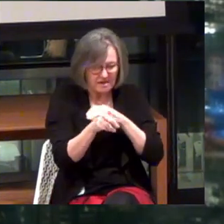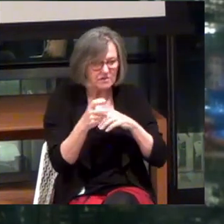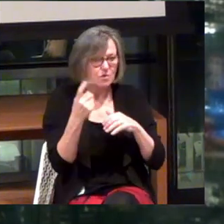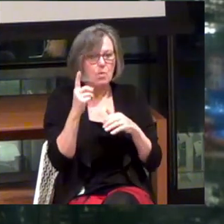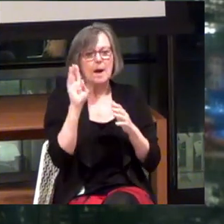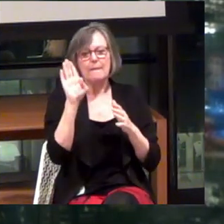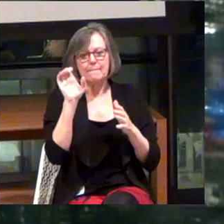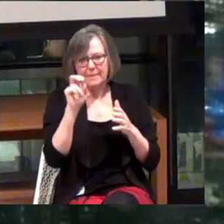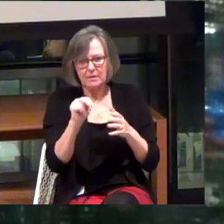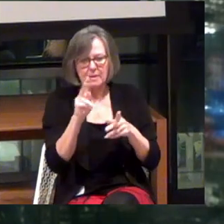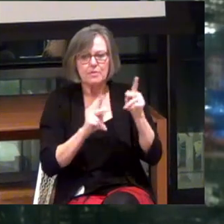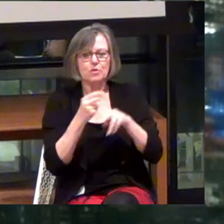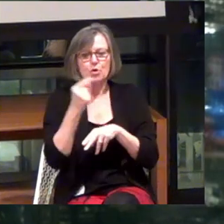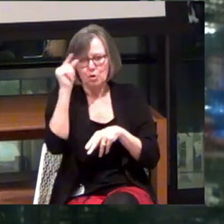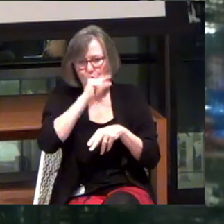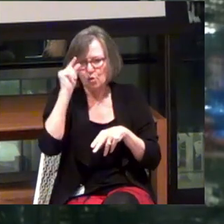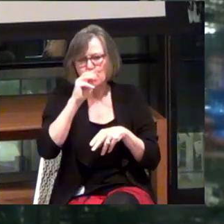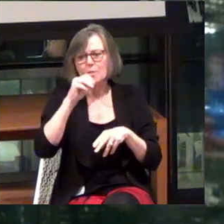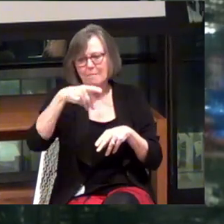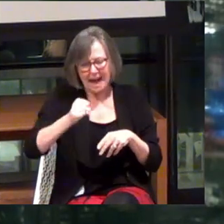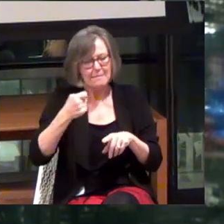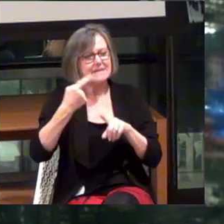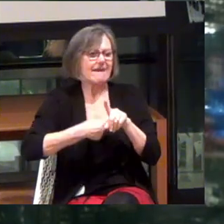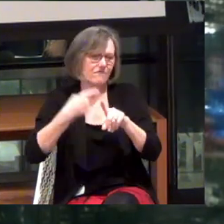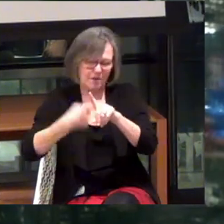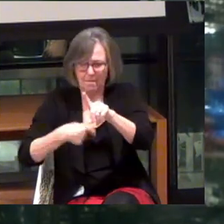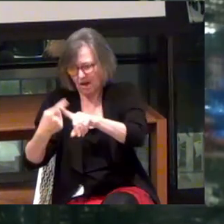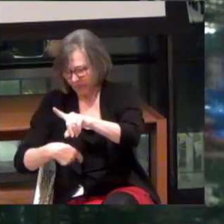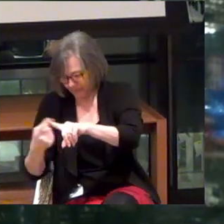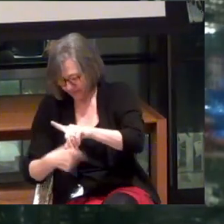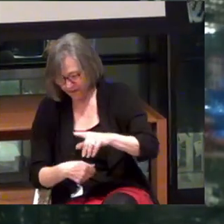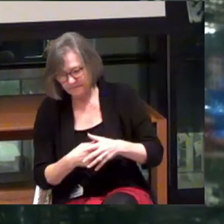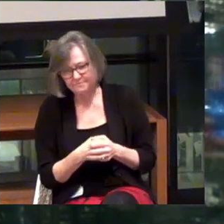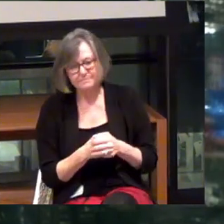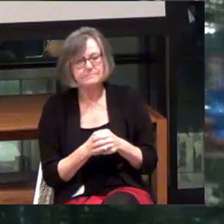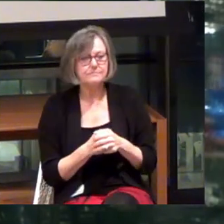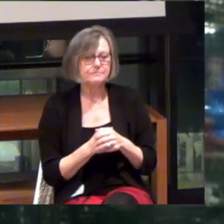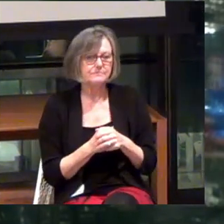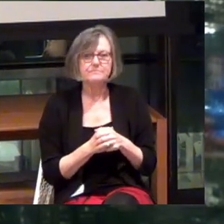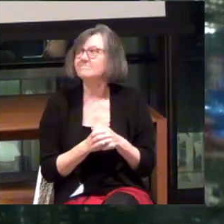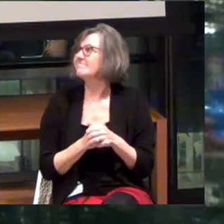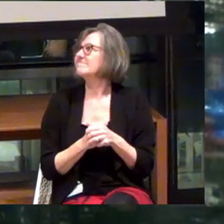One billion people use Google Maps every single month.